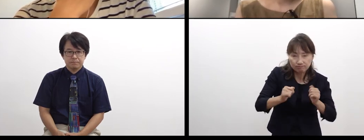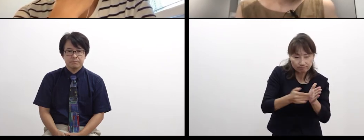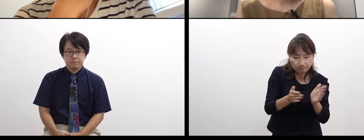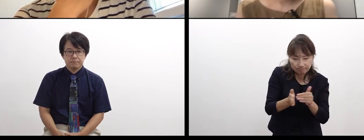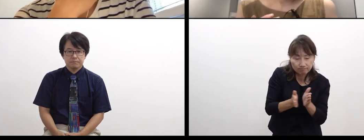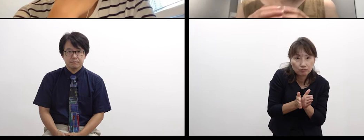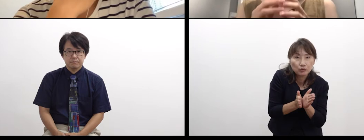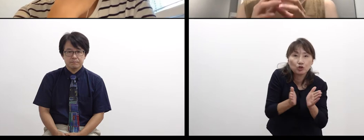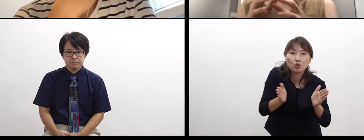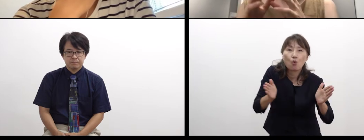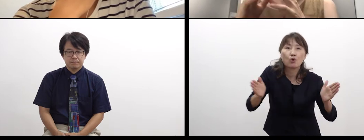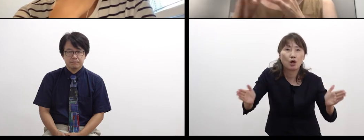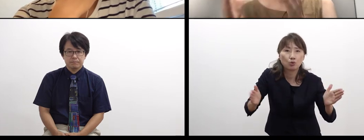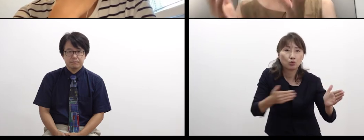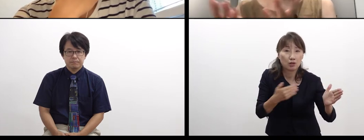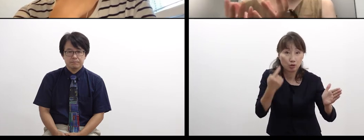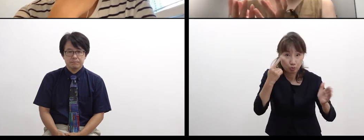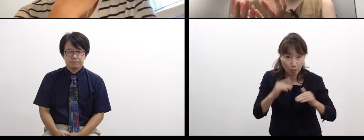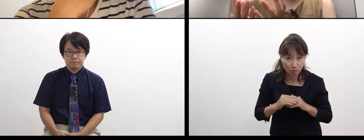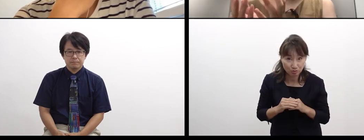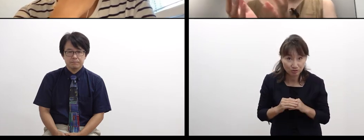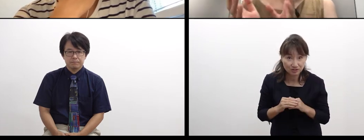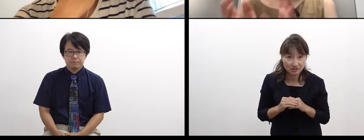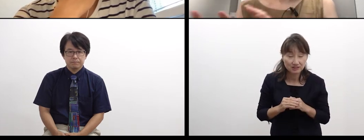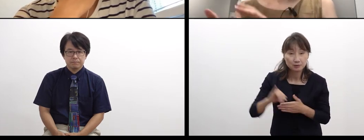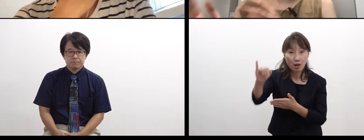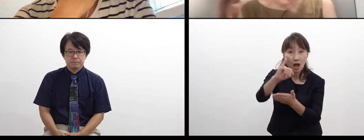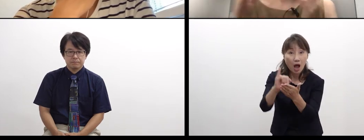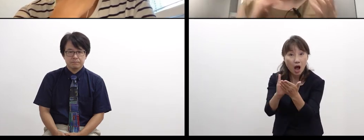Art can affirm the world,